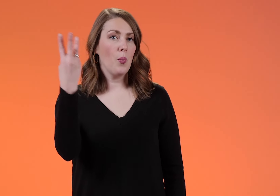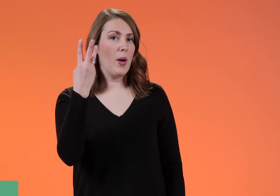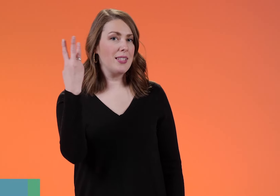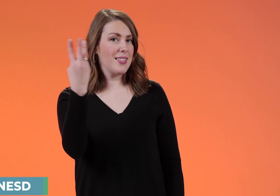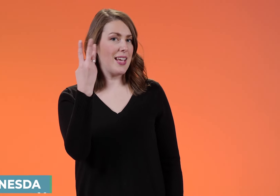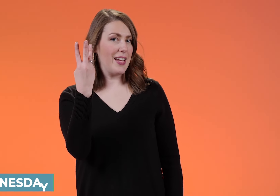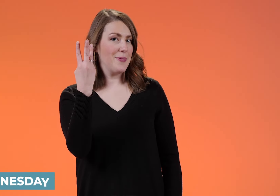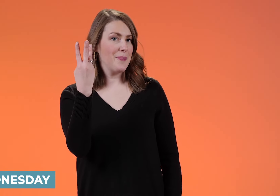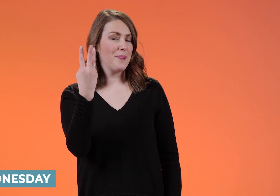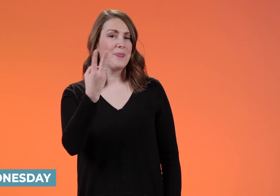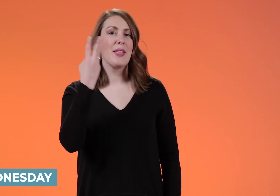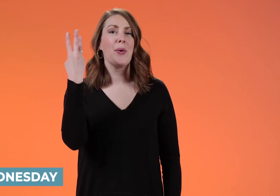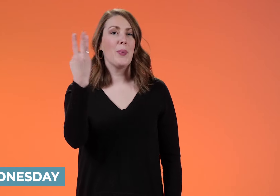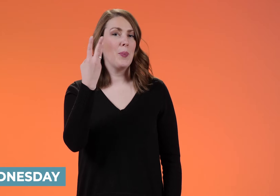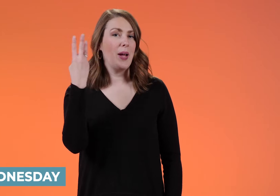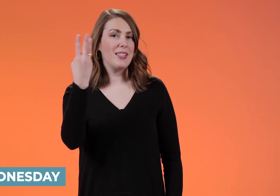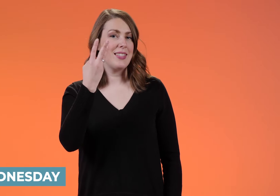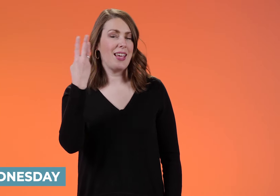WEDNESDAY WEDNESDAY